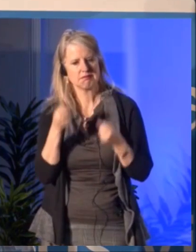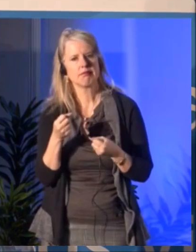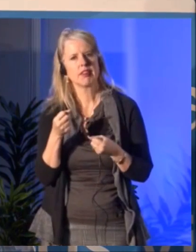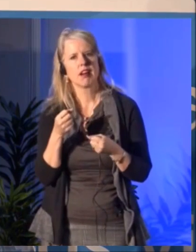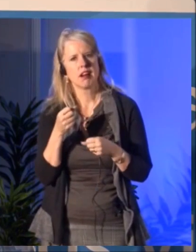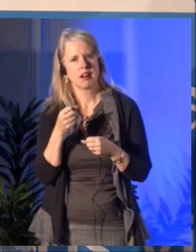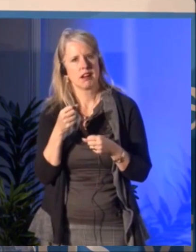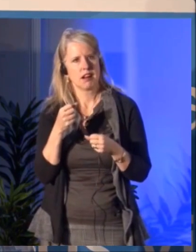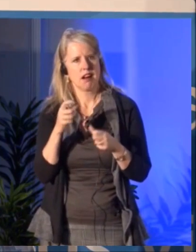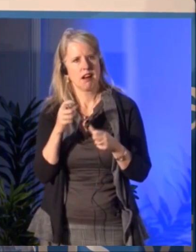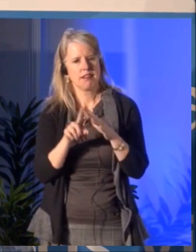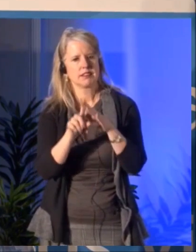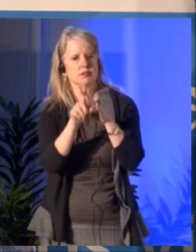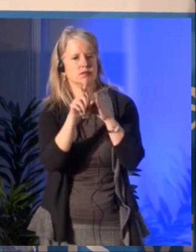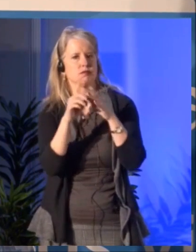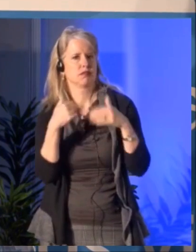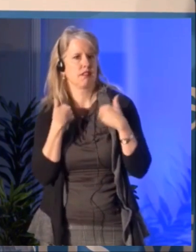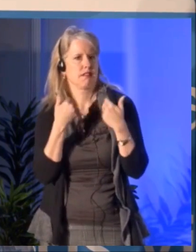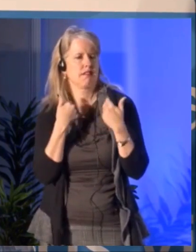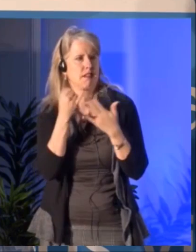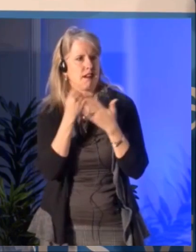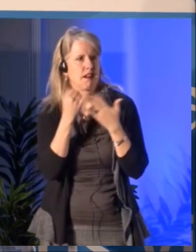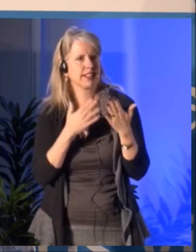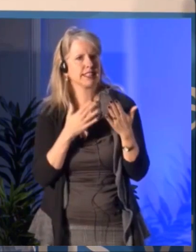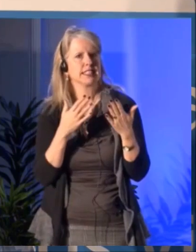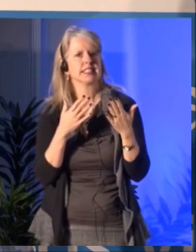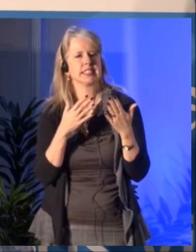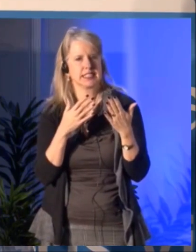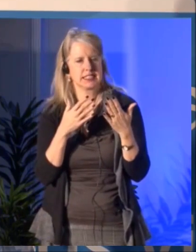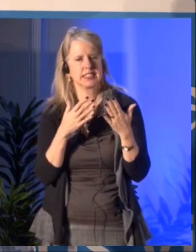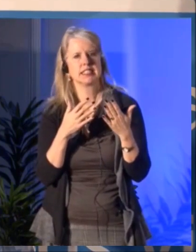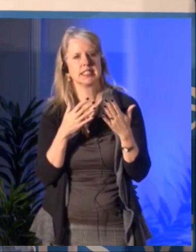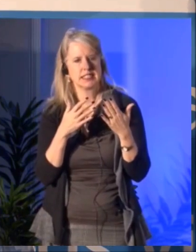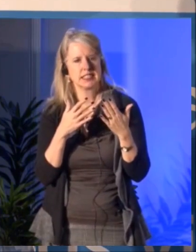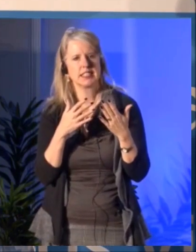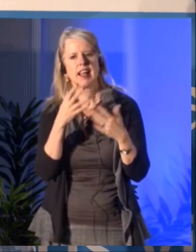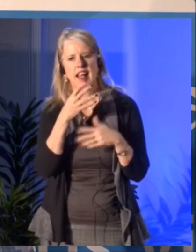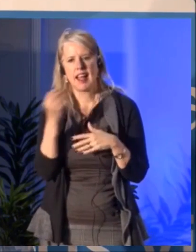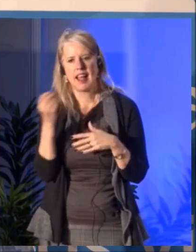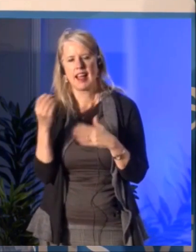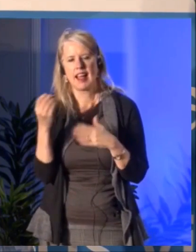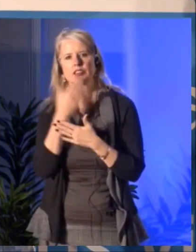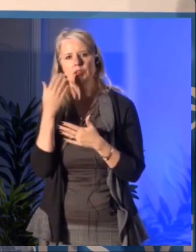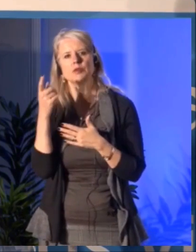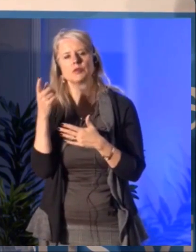I mean this very fact, the fact as I said, you know, we're doing a summit and we want 25% of millennials.